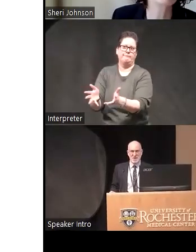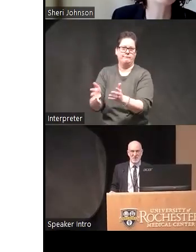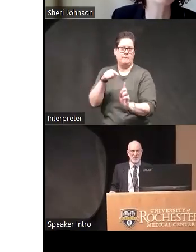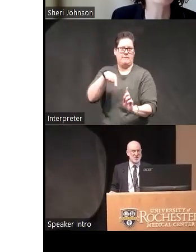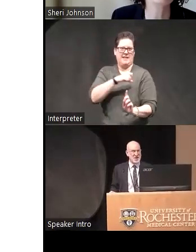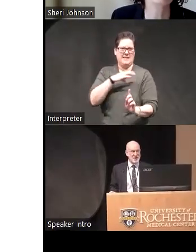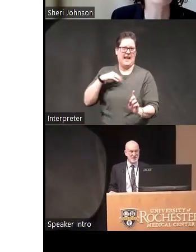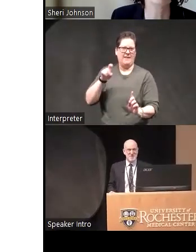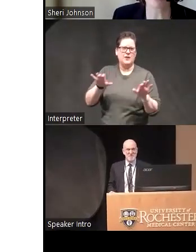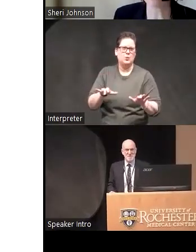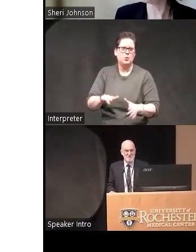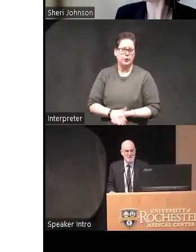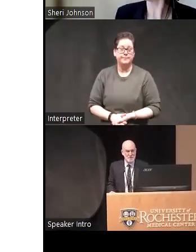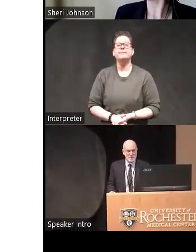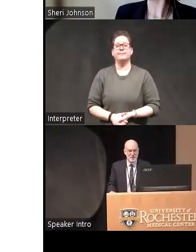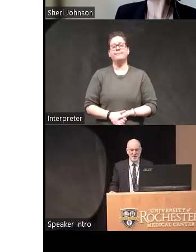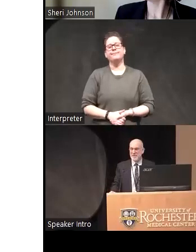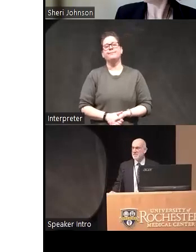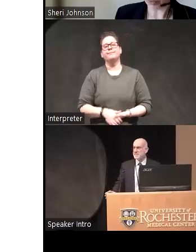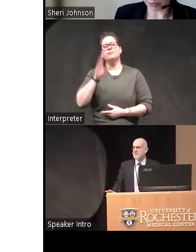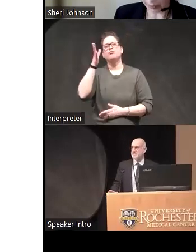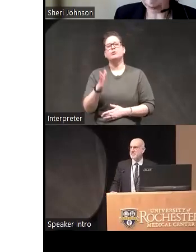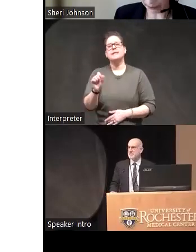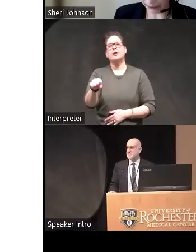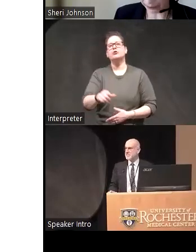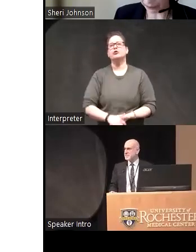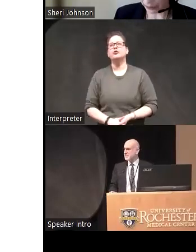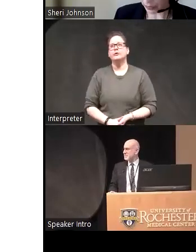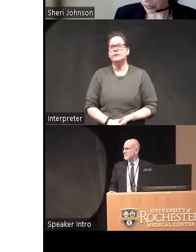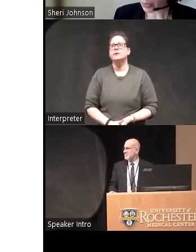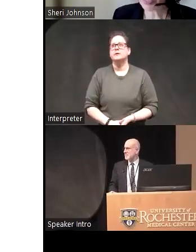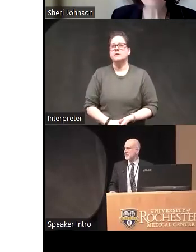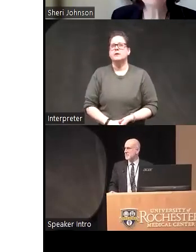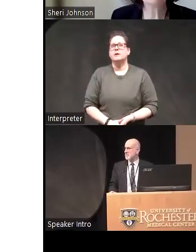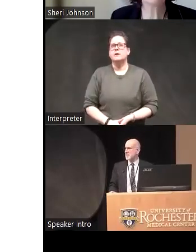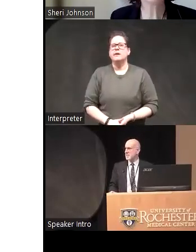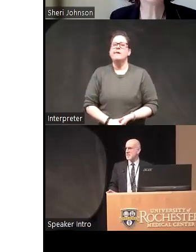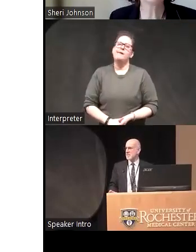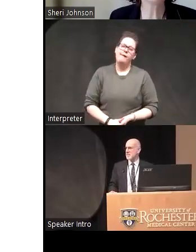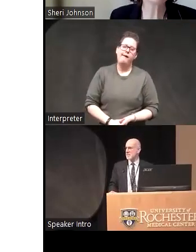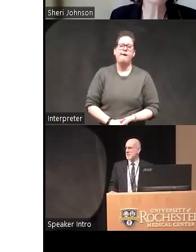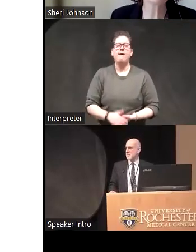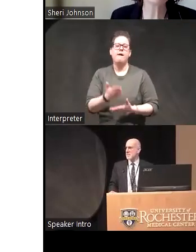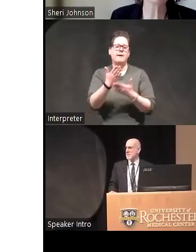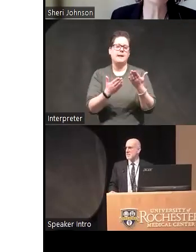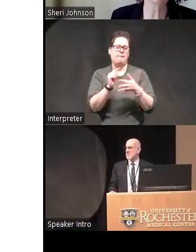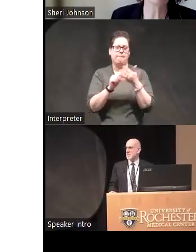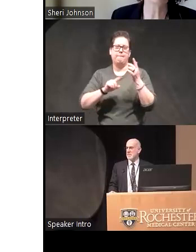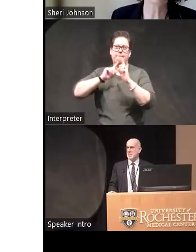research staff yeah so um a couple things on that front I mean some of the internet-based